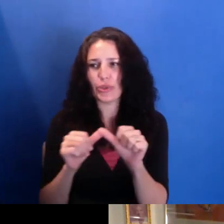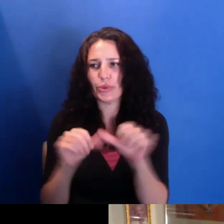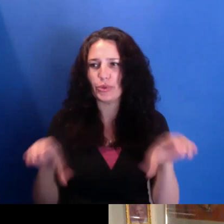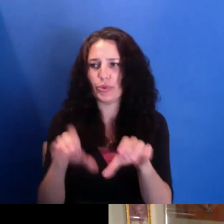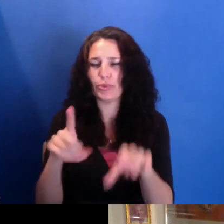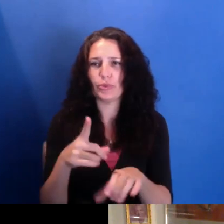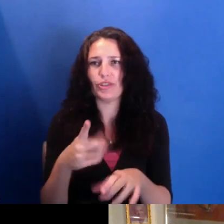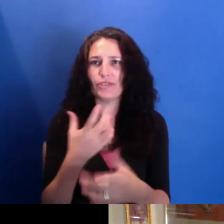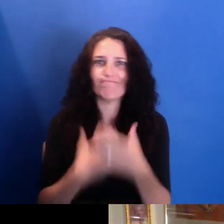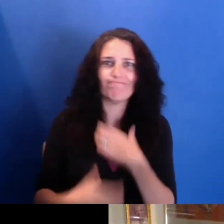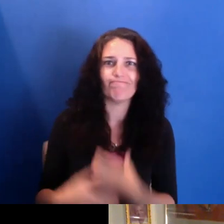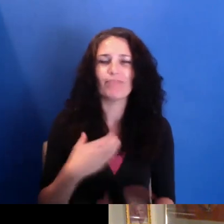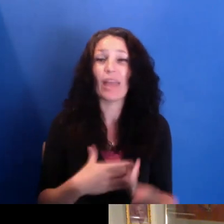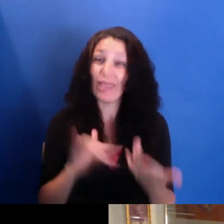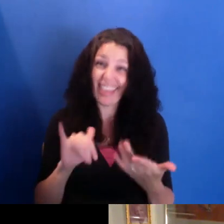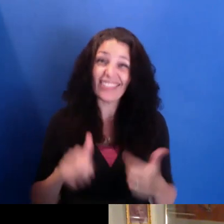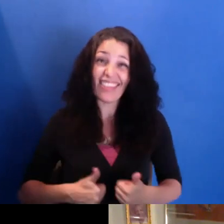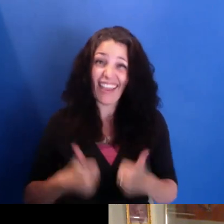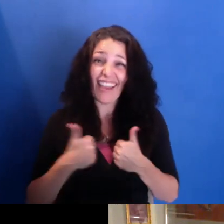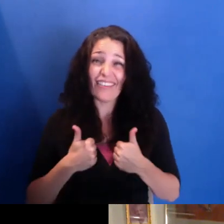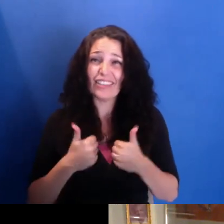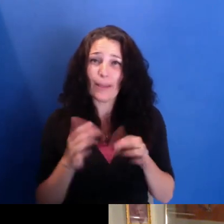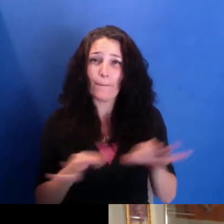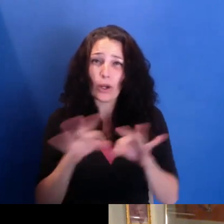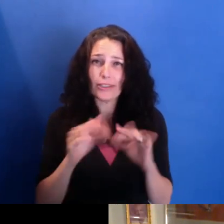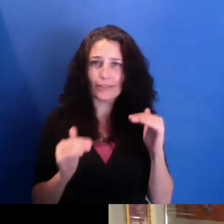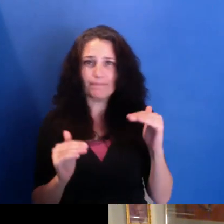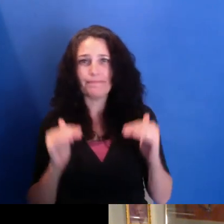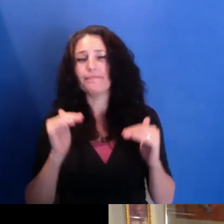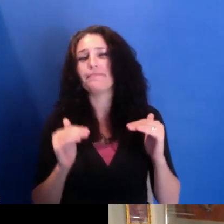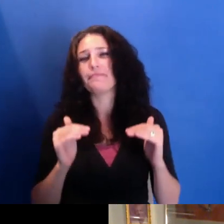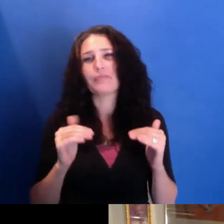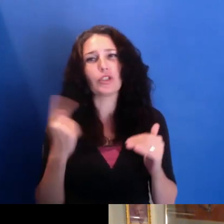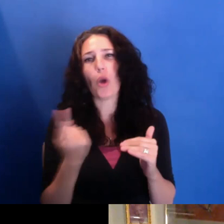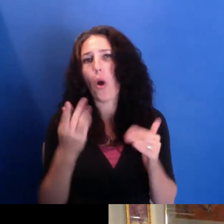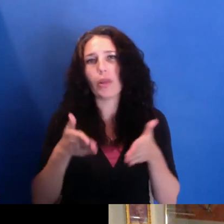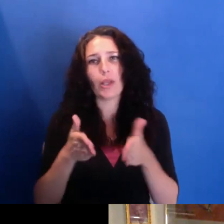it's life, and it's very, very important. And it-- and it's the only way that I know that